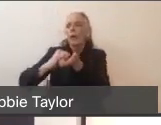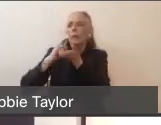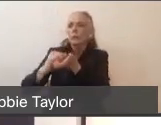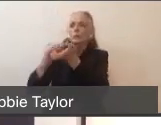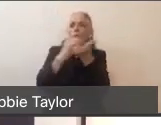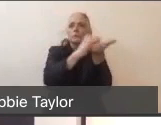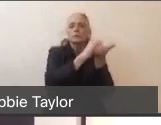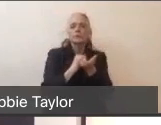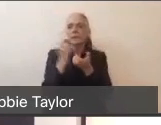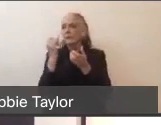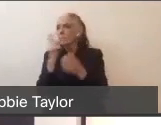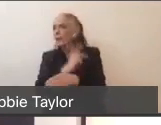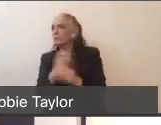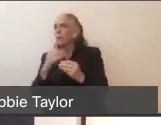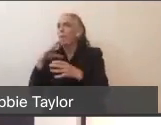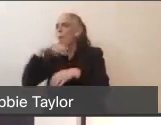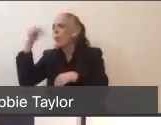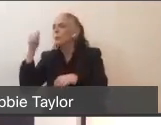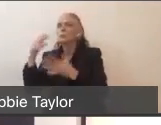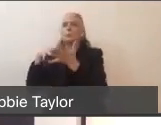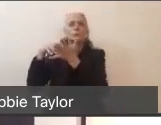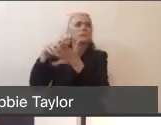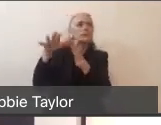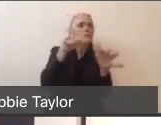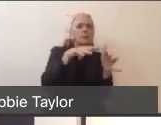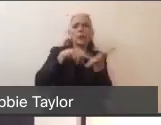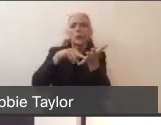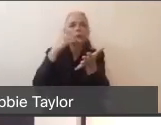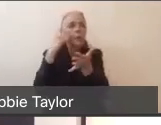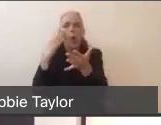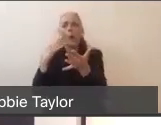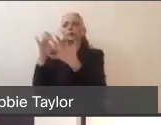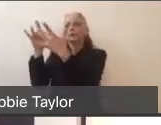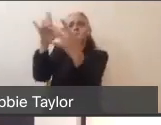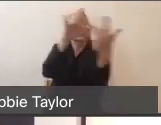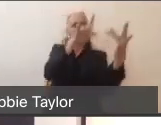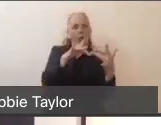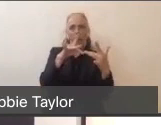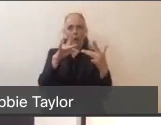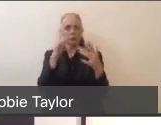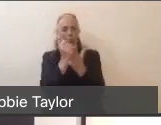patients in nursing homes and other places where we really worry about the potential spread of COVID-19.